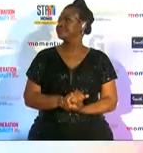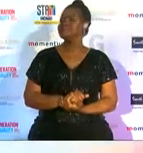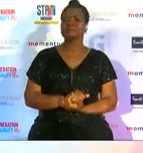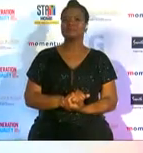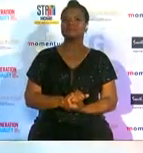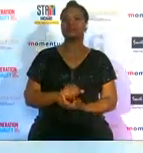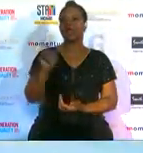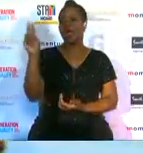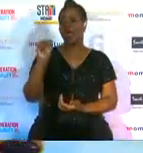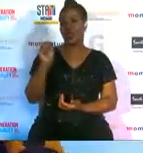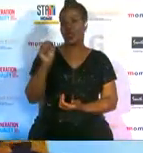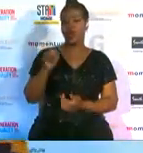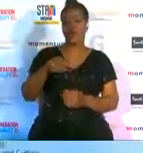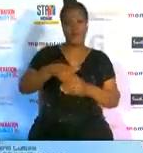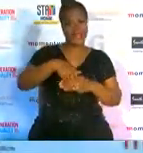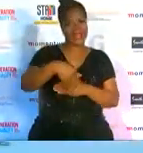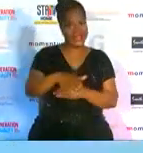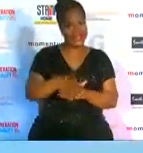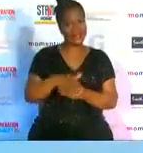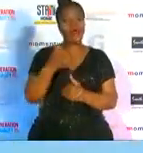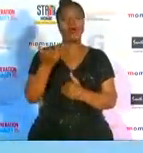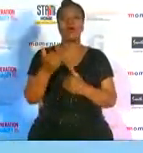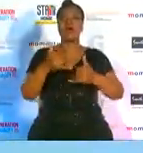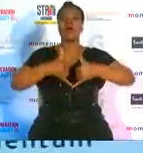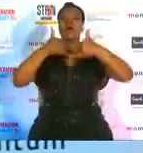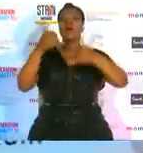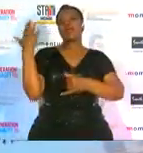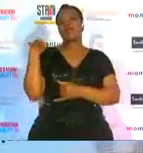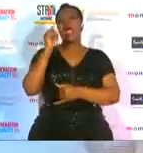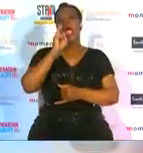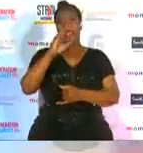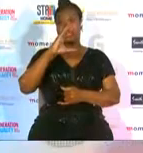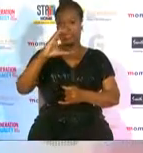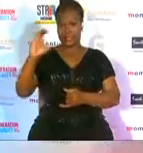and was one of the standout cricketers at the icc women's t20 world cup